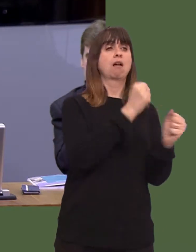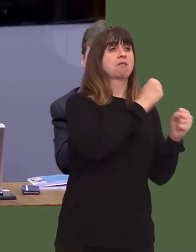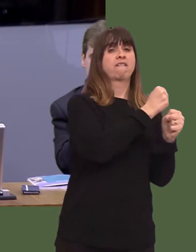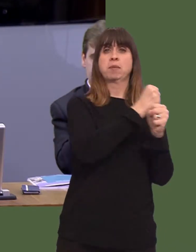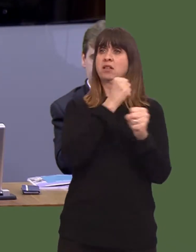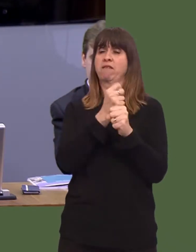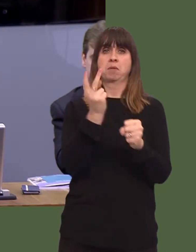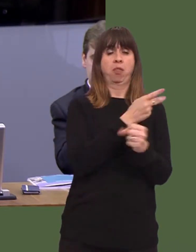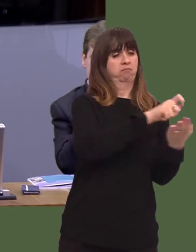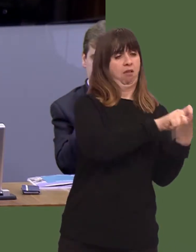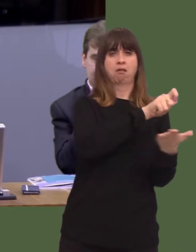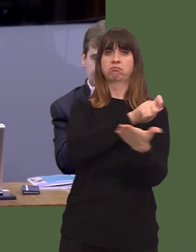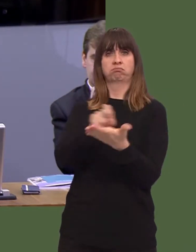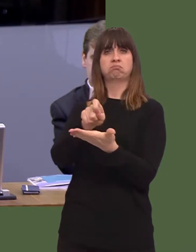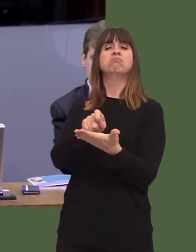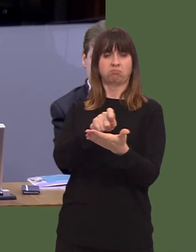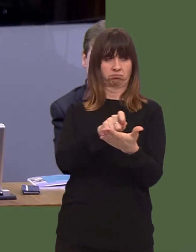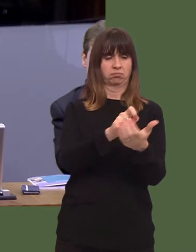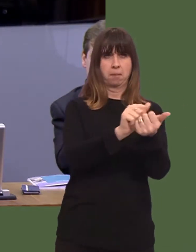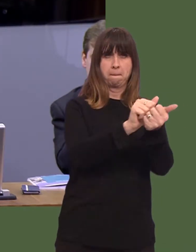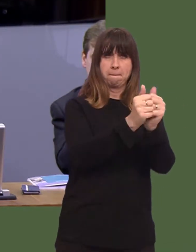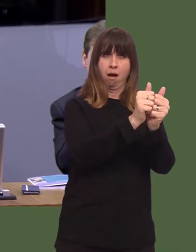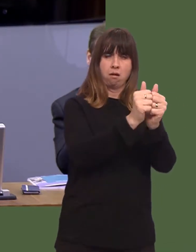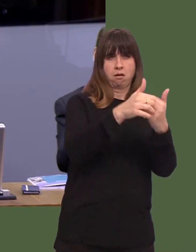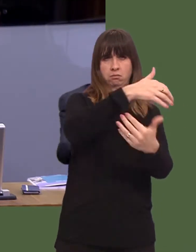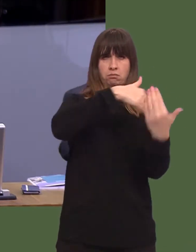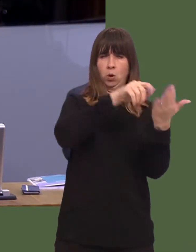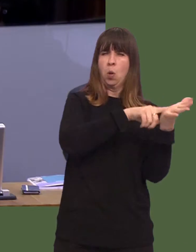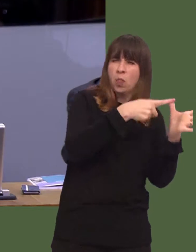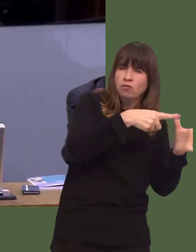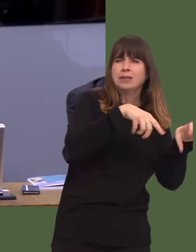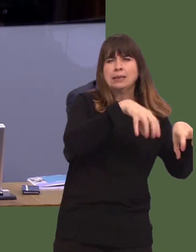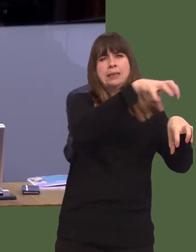obviously, the partners who worked to build up that dealóthe local authorities and, importantly,